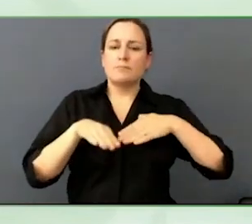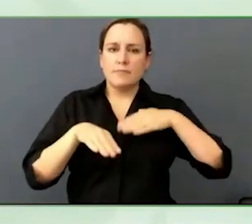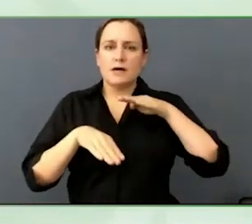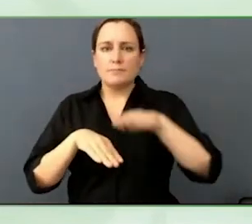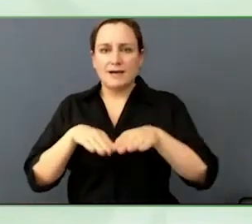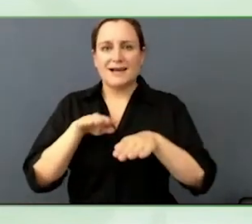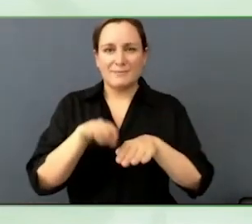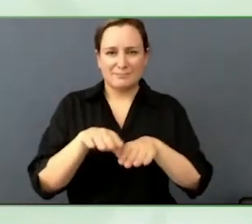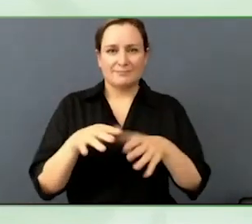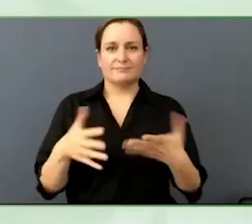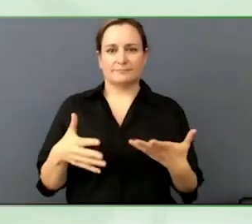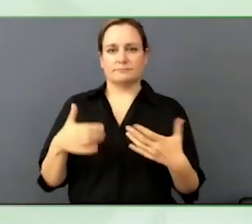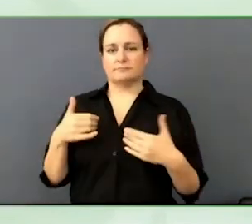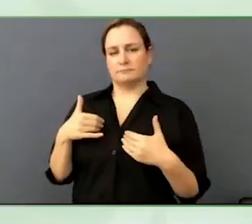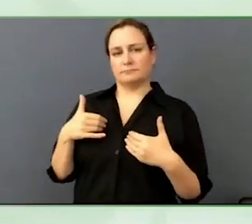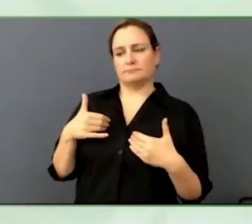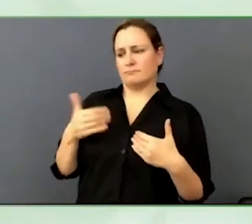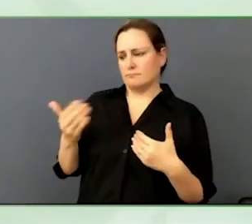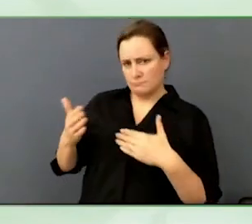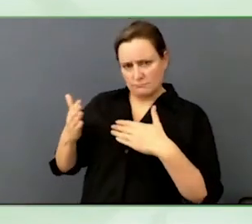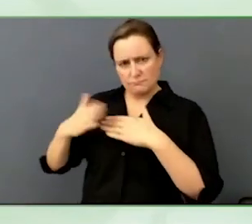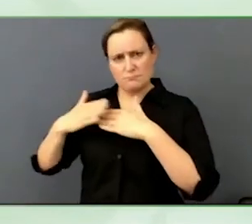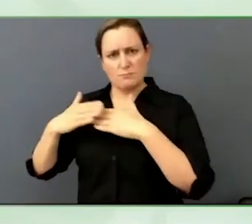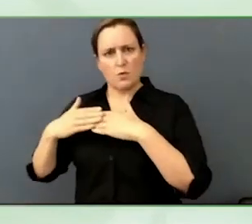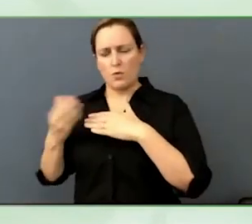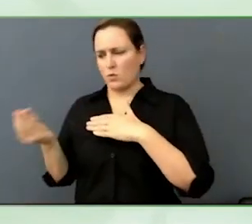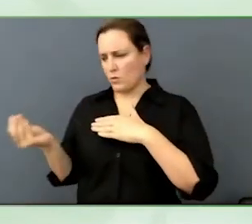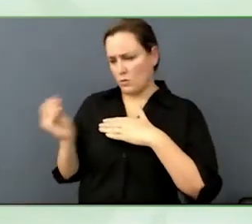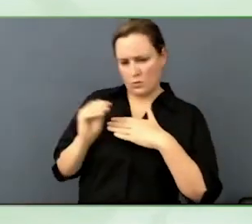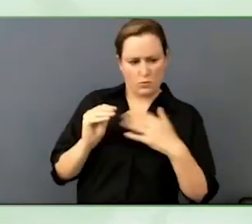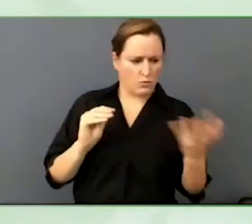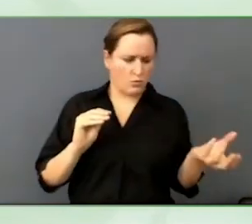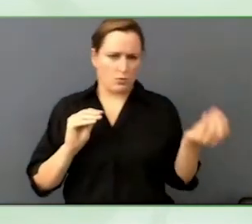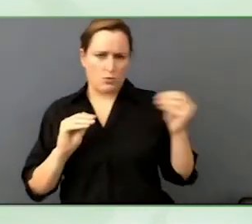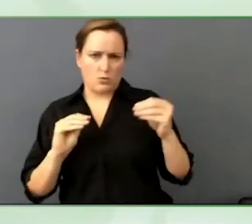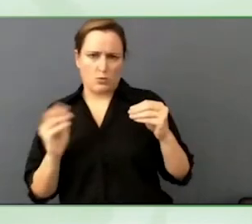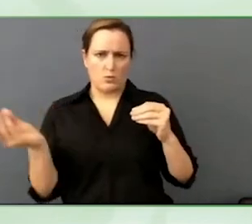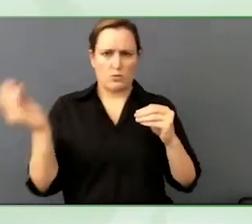What you need to think about is how is this a useful tool?